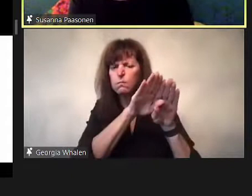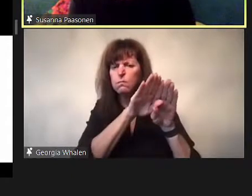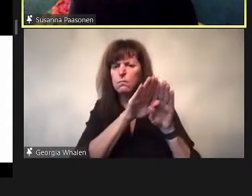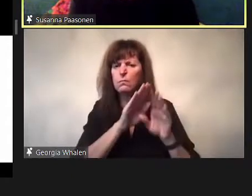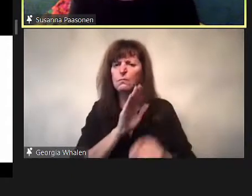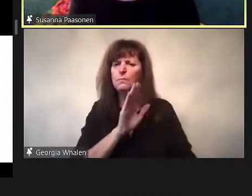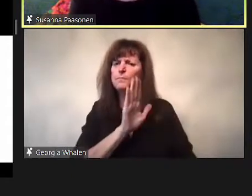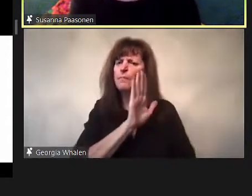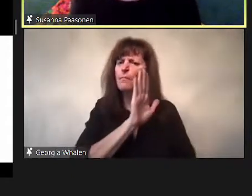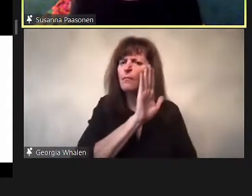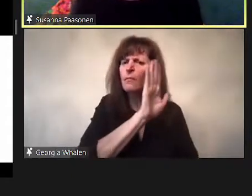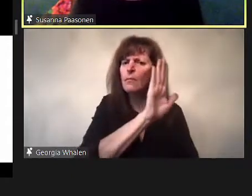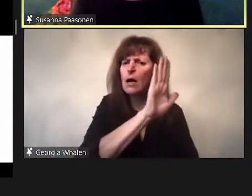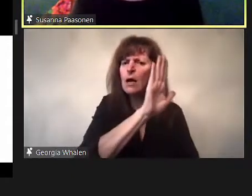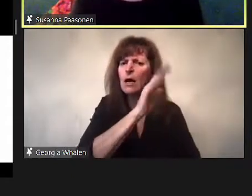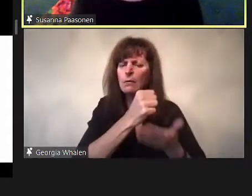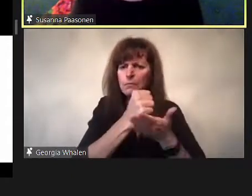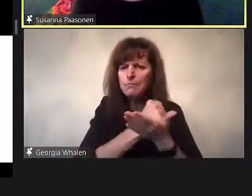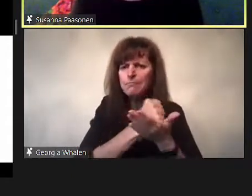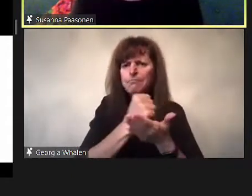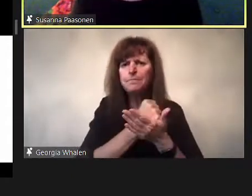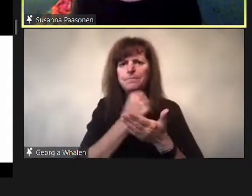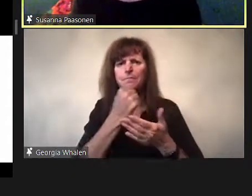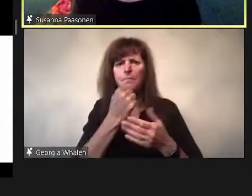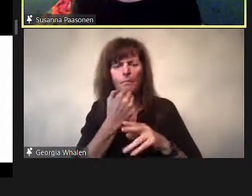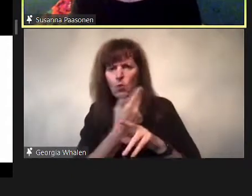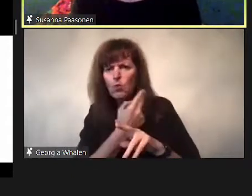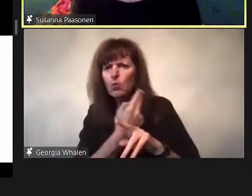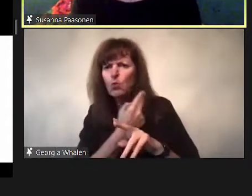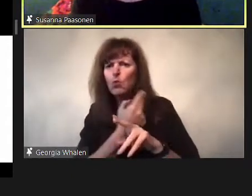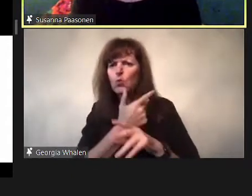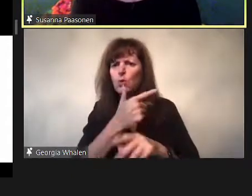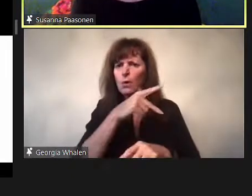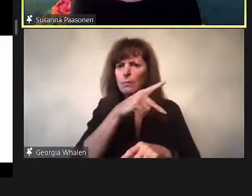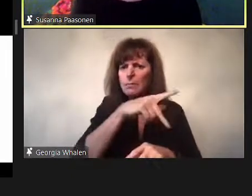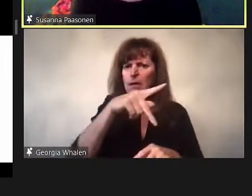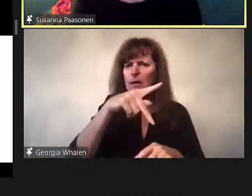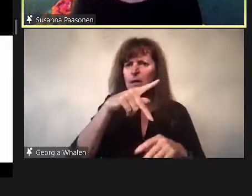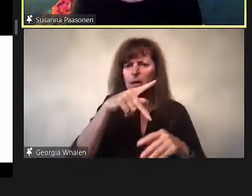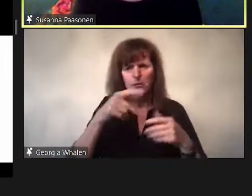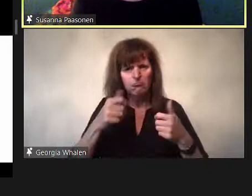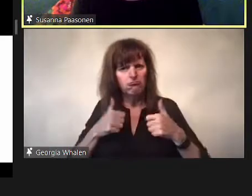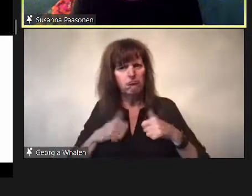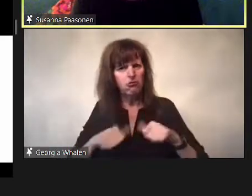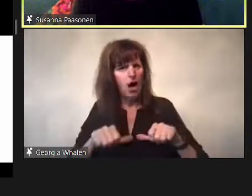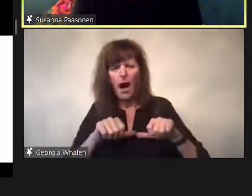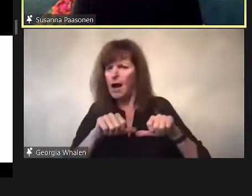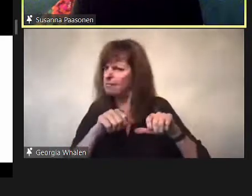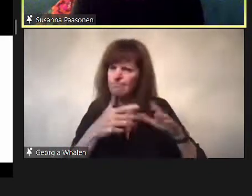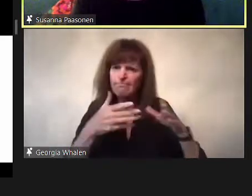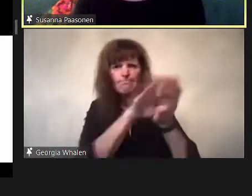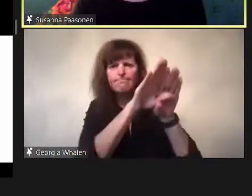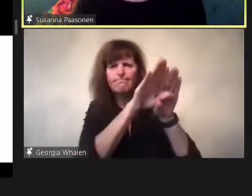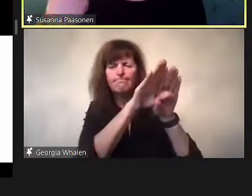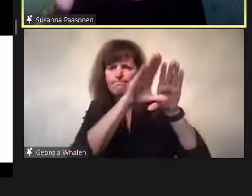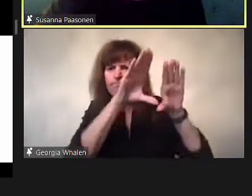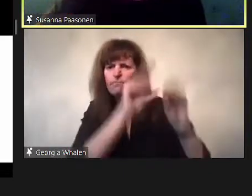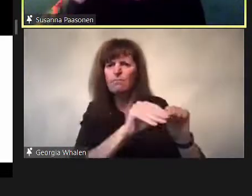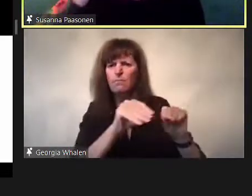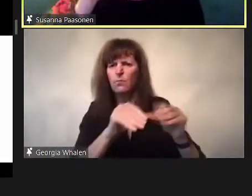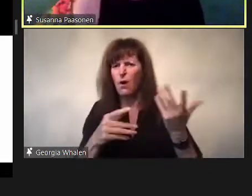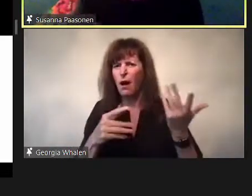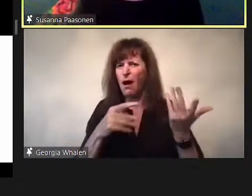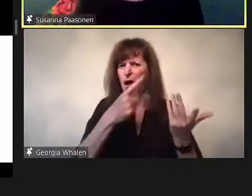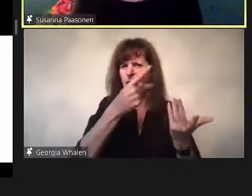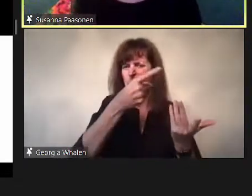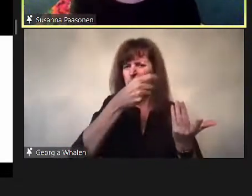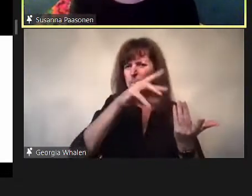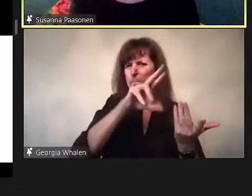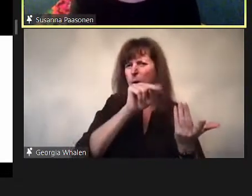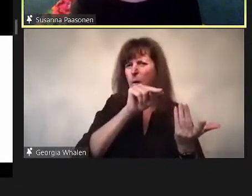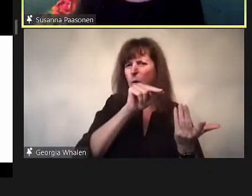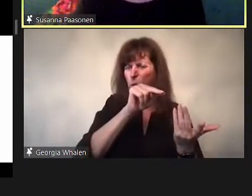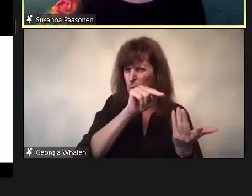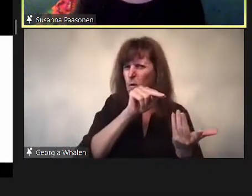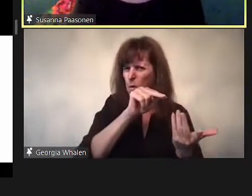fuelled by the passing of us FOSTA/SESTA bills.